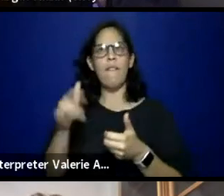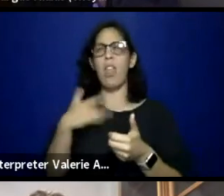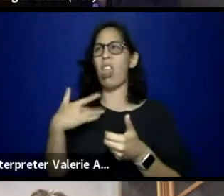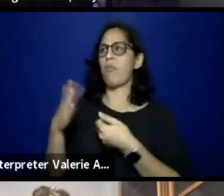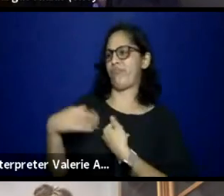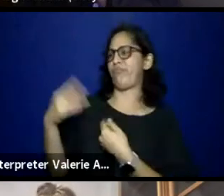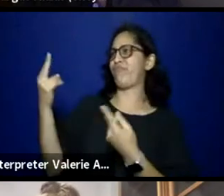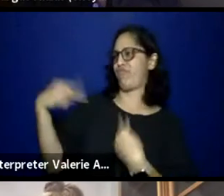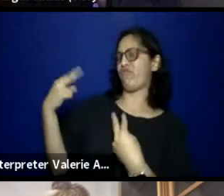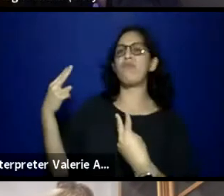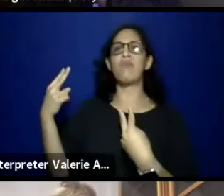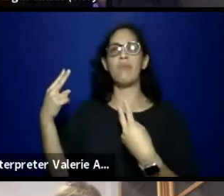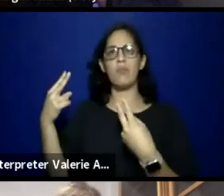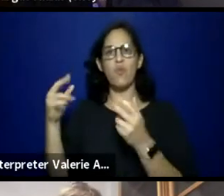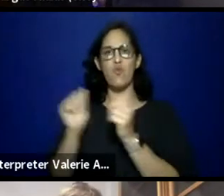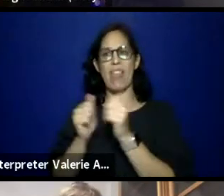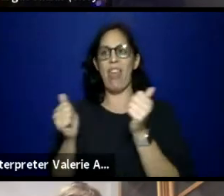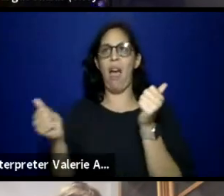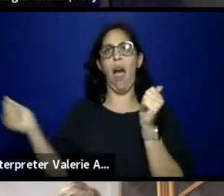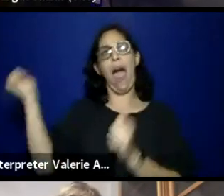I don't know if I'm allowed to swear at the HowlRound,